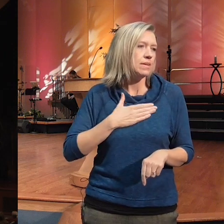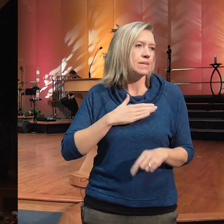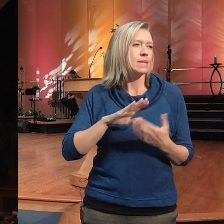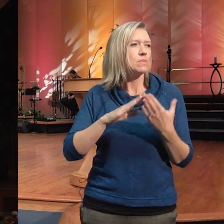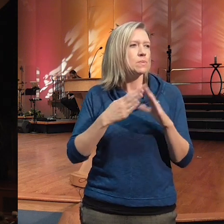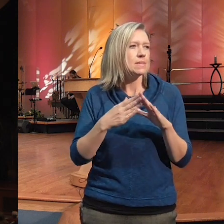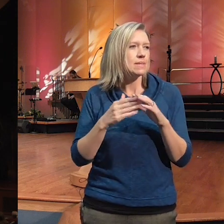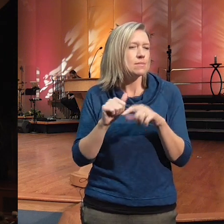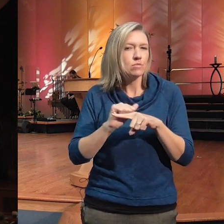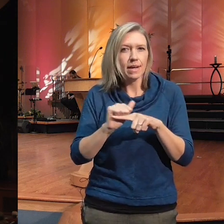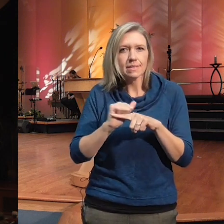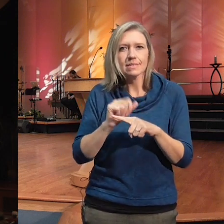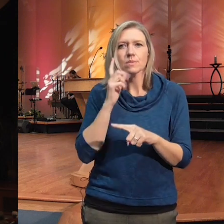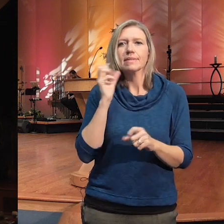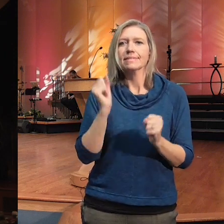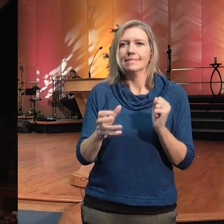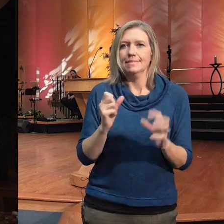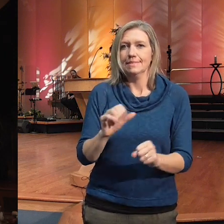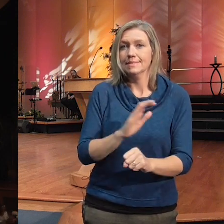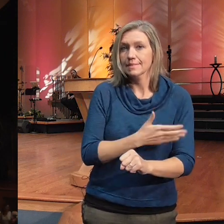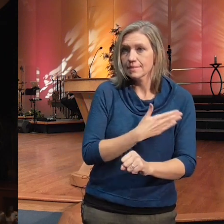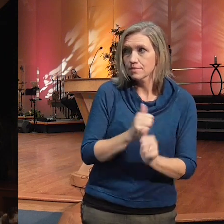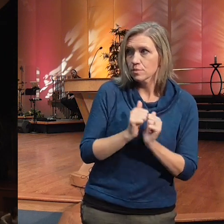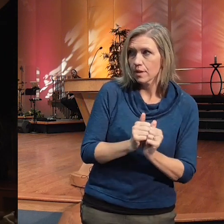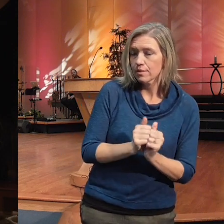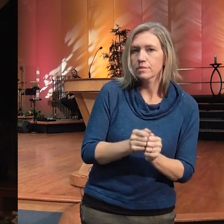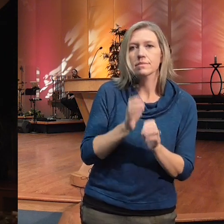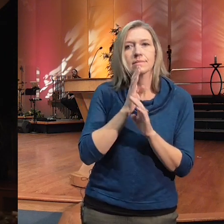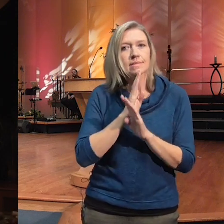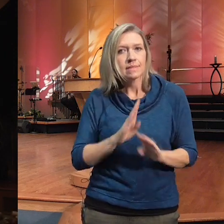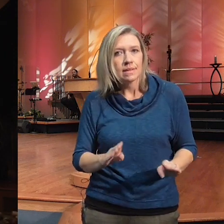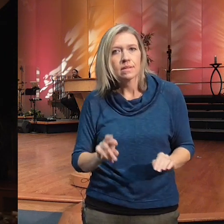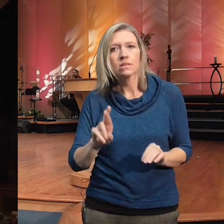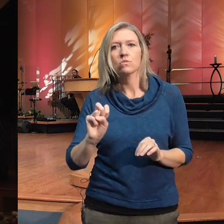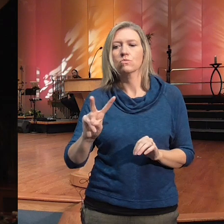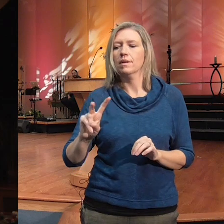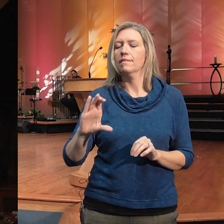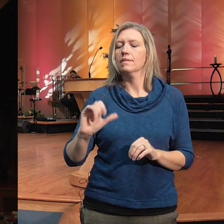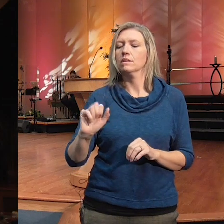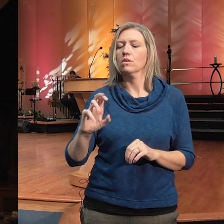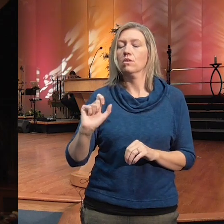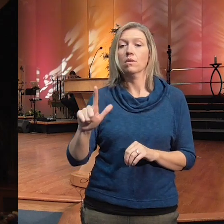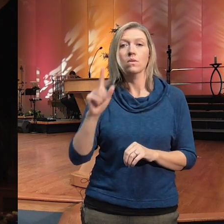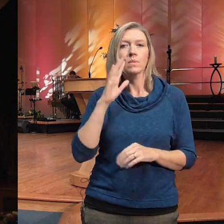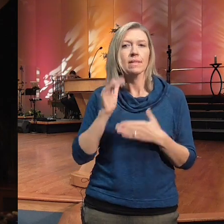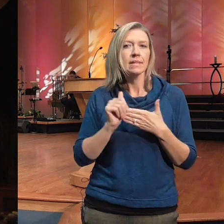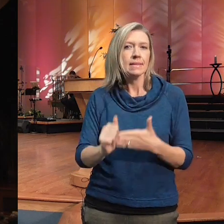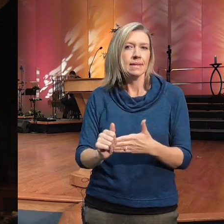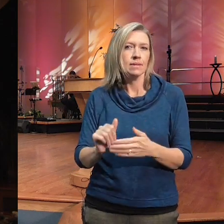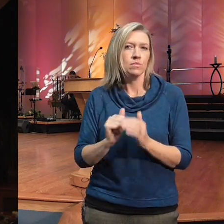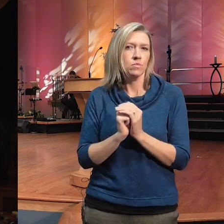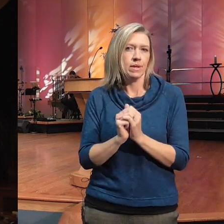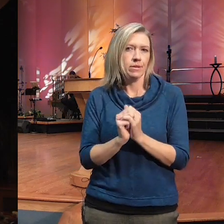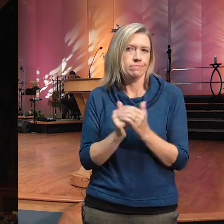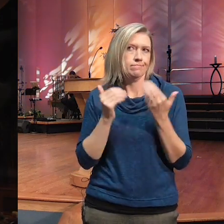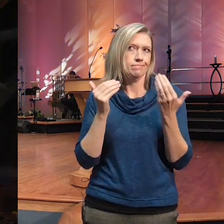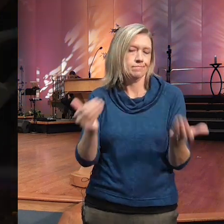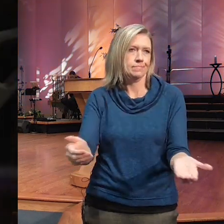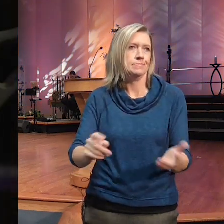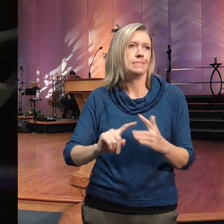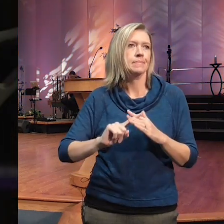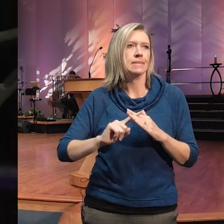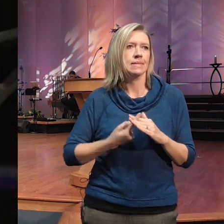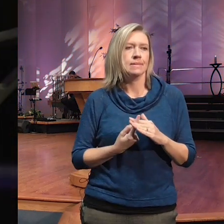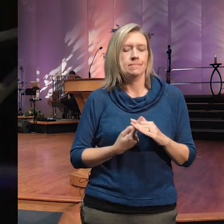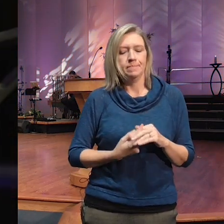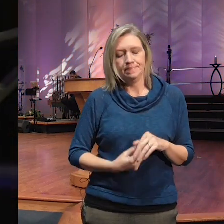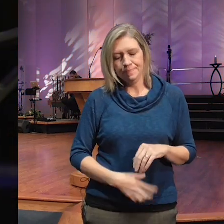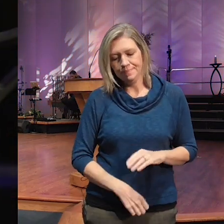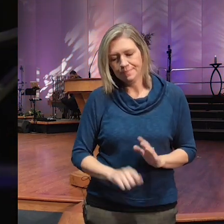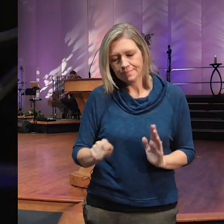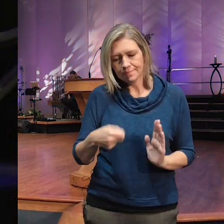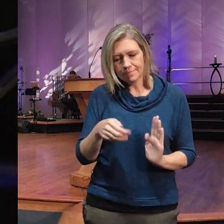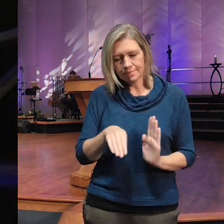sing together enter the silence and Reverend Carol will lead us in a prayer let us begin